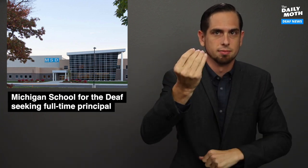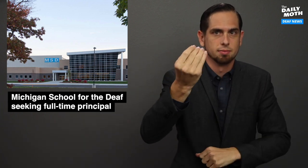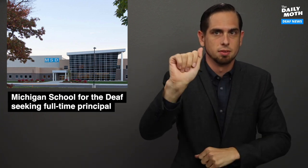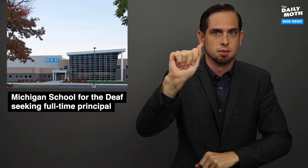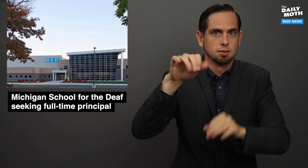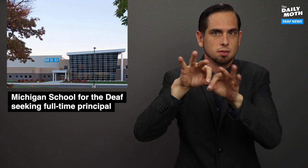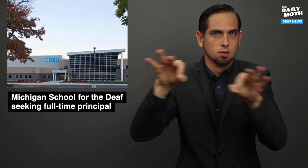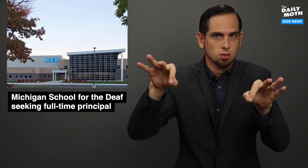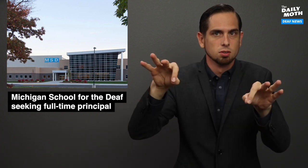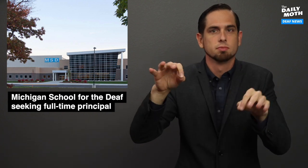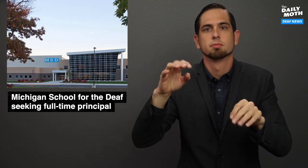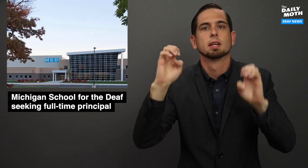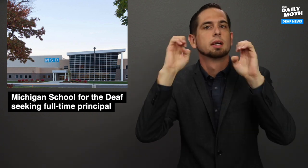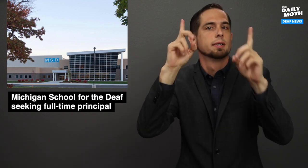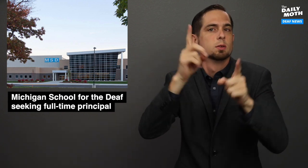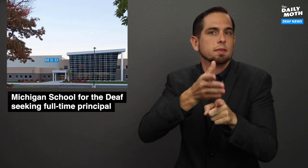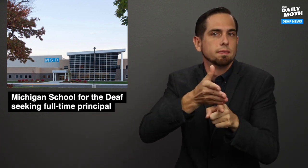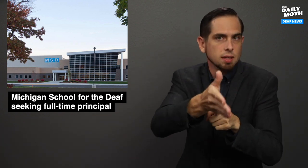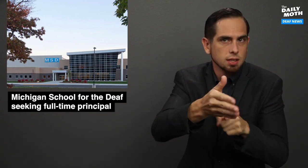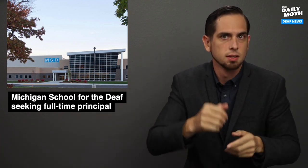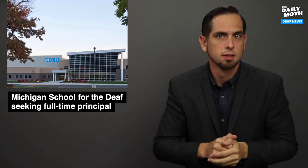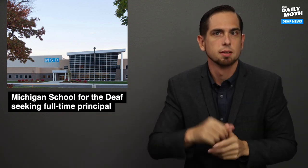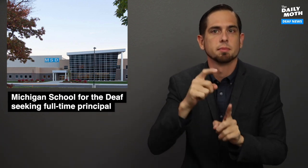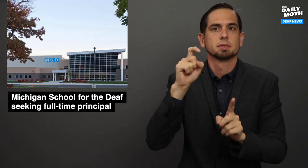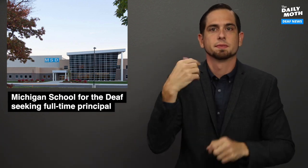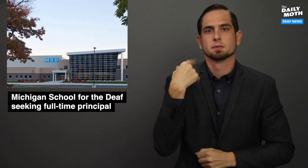a master's degree in a field of education,